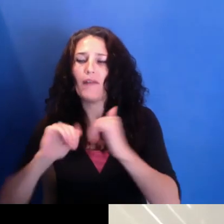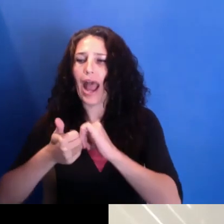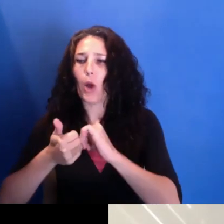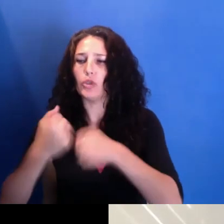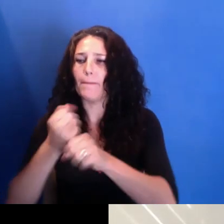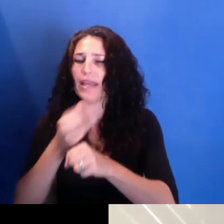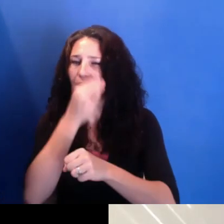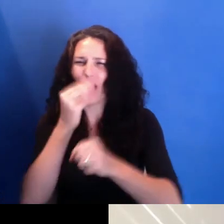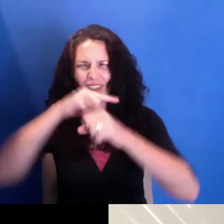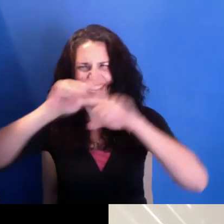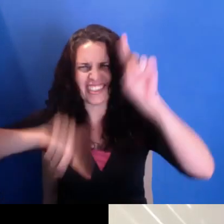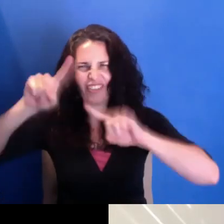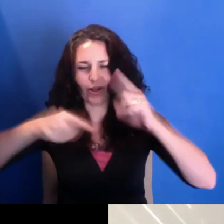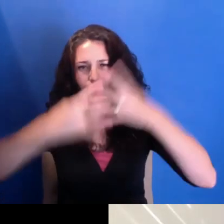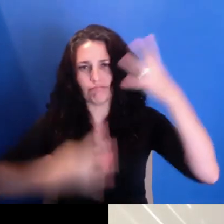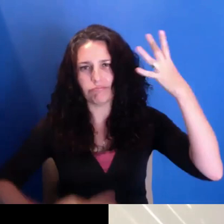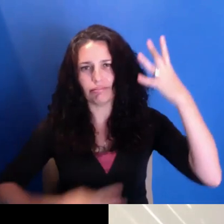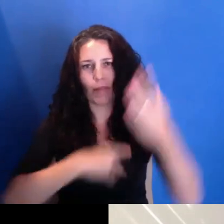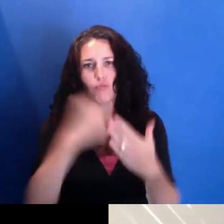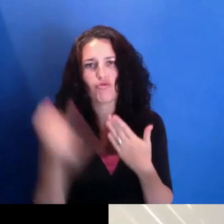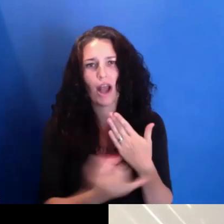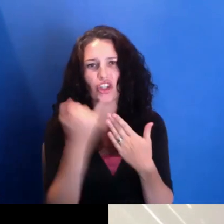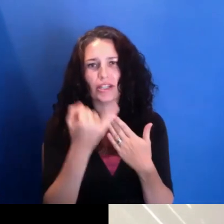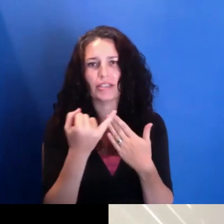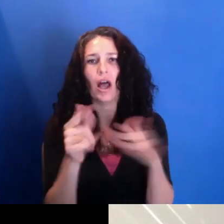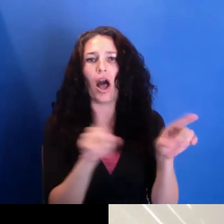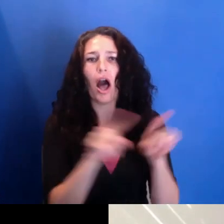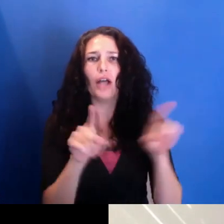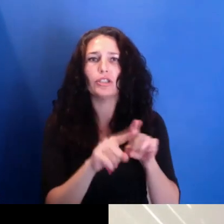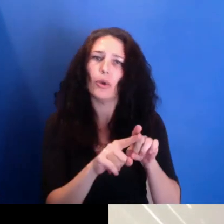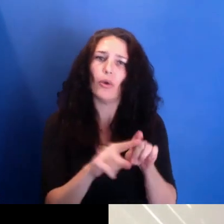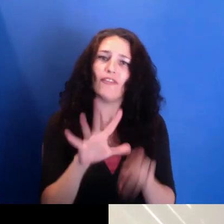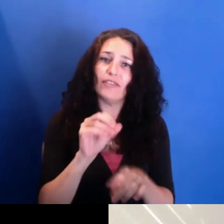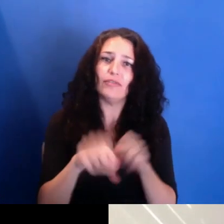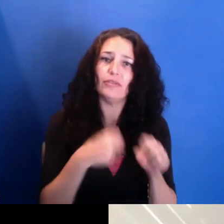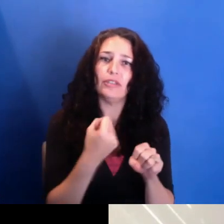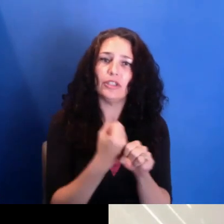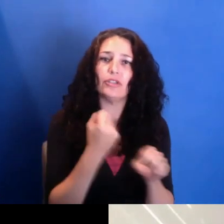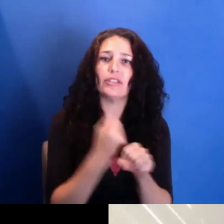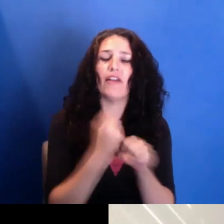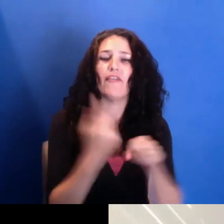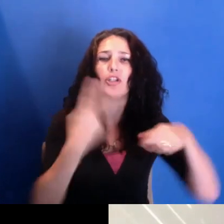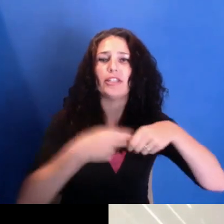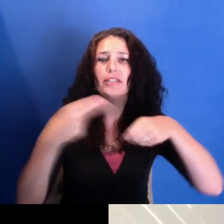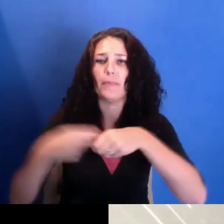Tell, 50 years of participatory community media. Welcome, Louis. Thanks